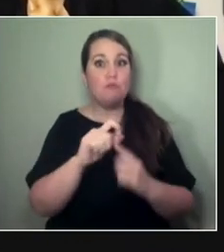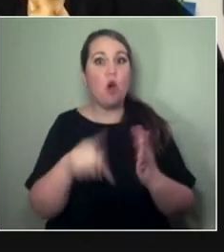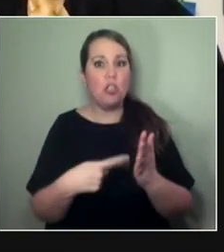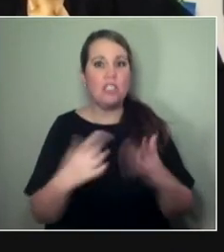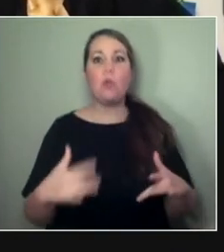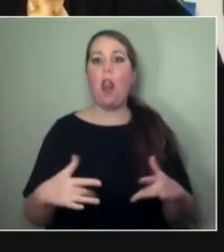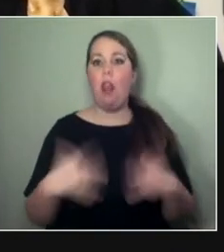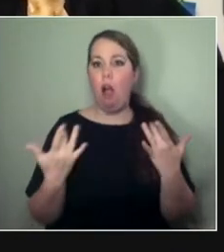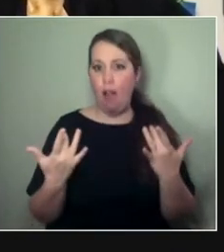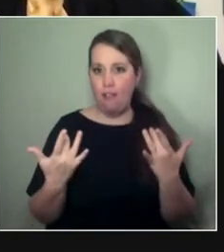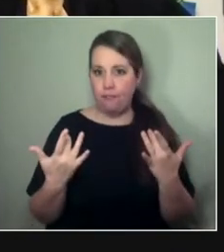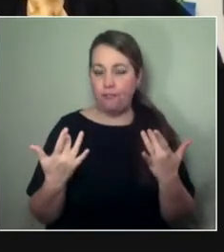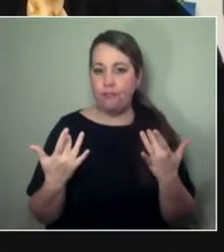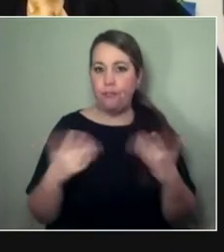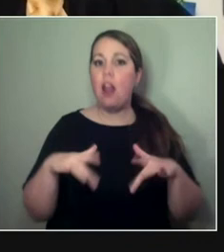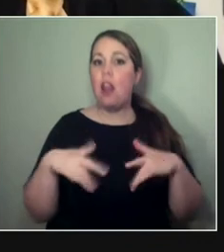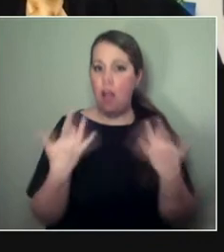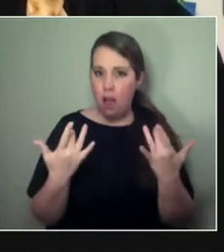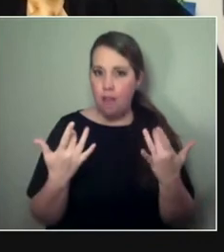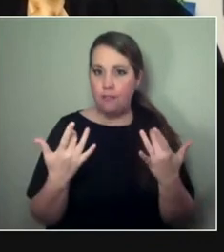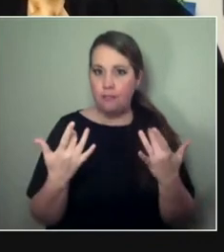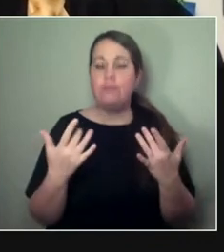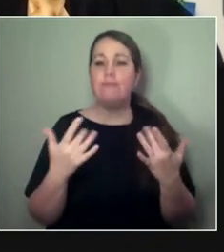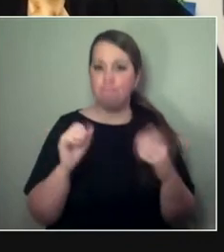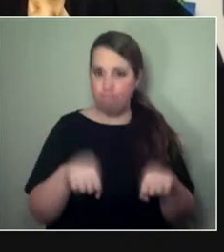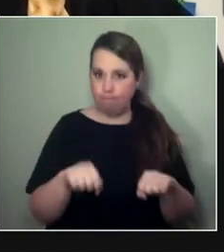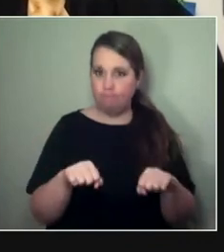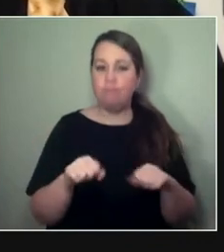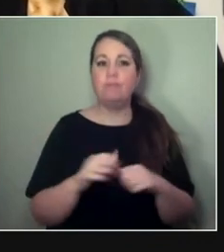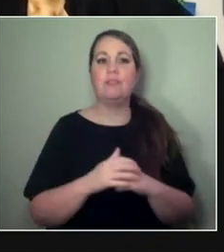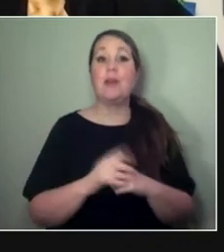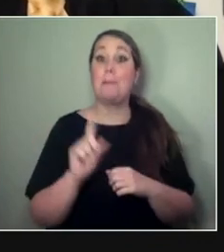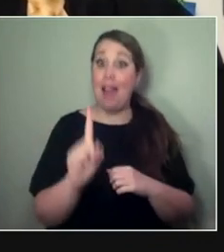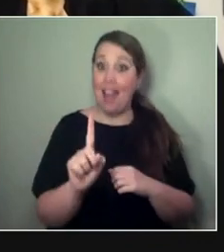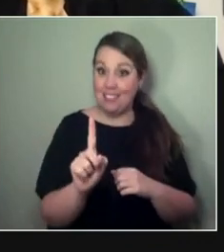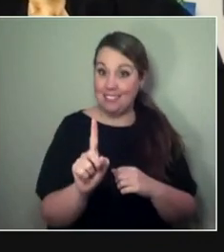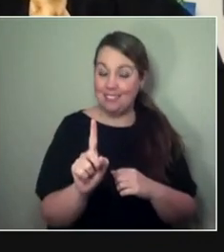Yup. They're mostly geared to be live. The catch is...